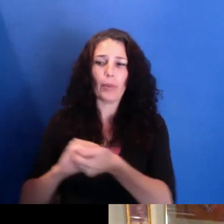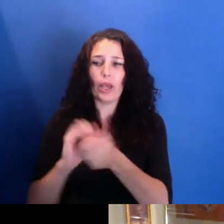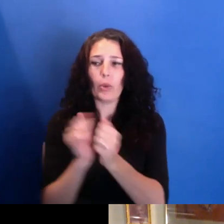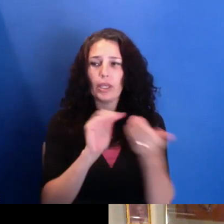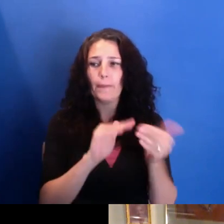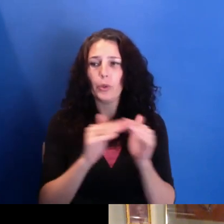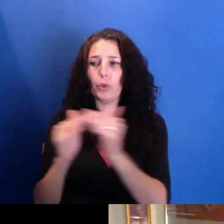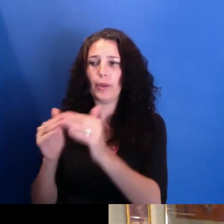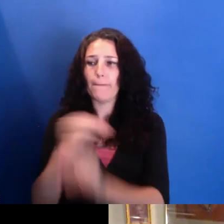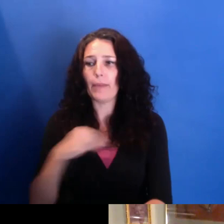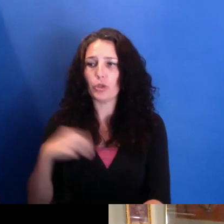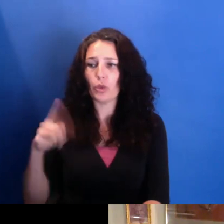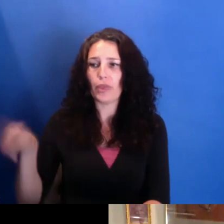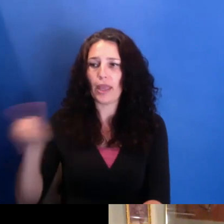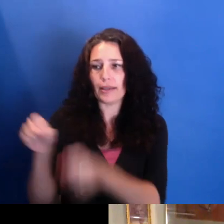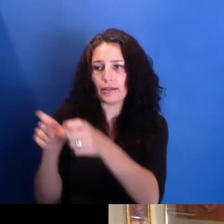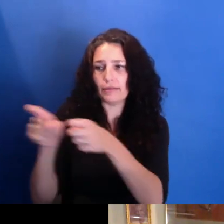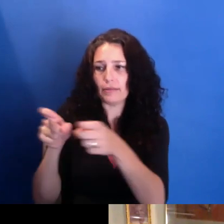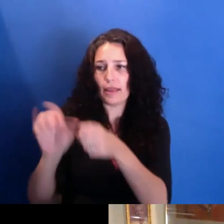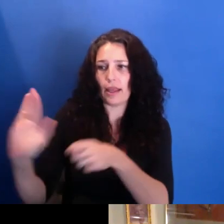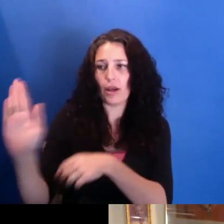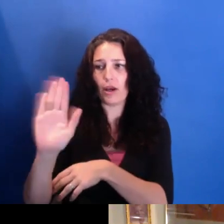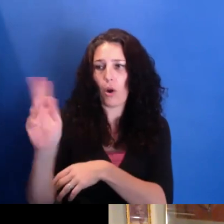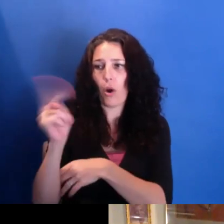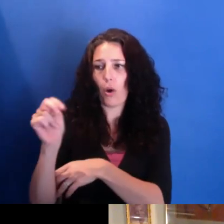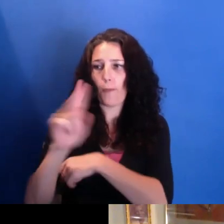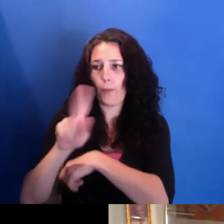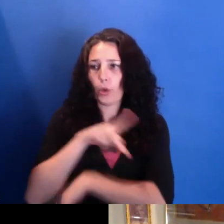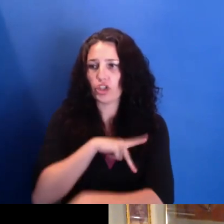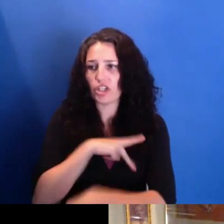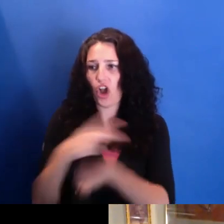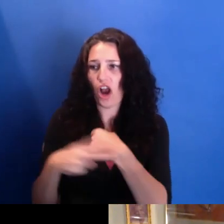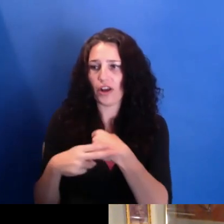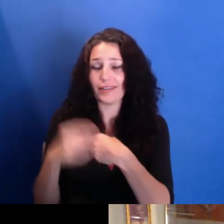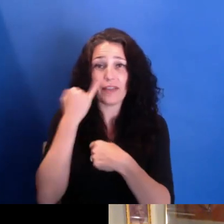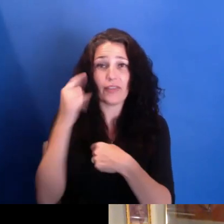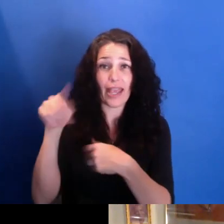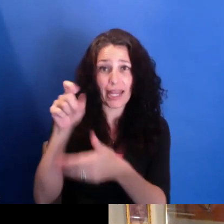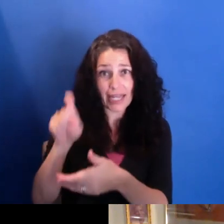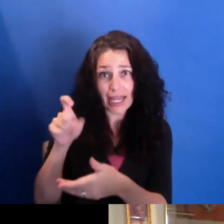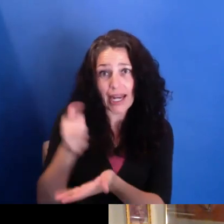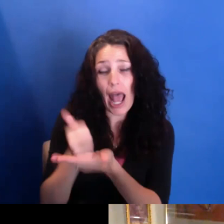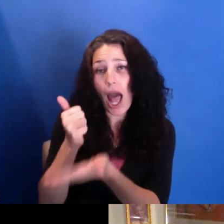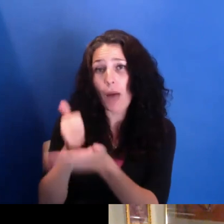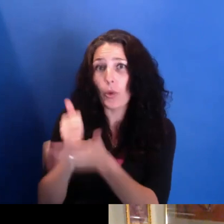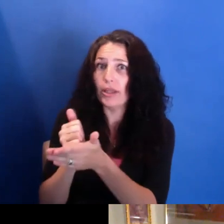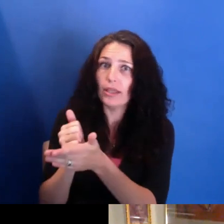and, you know, help them with digitizing, whatever process they need to be able to access and to share.